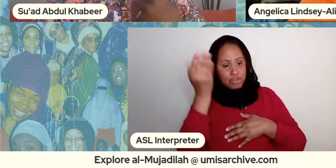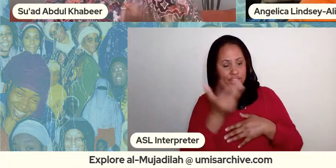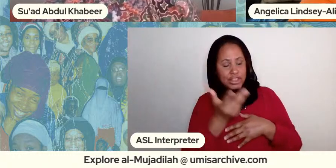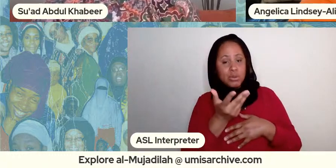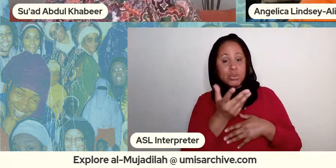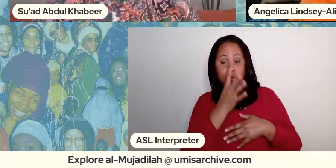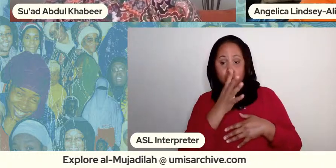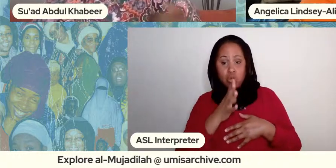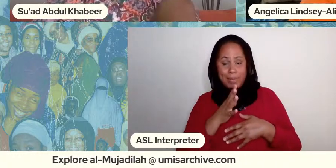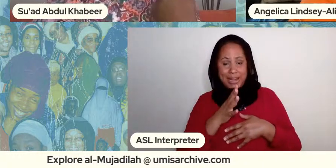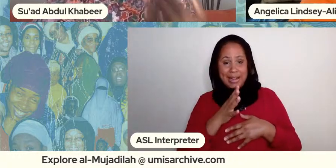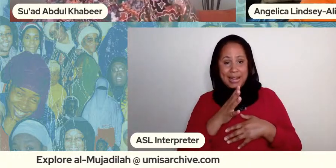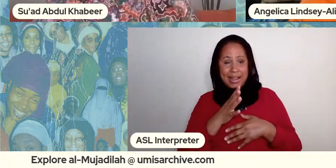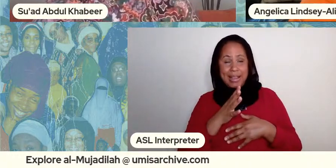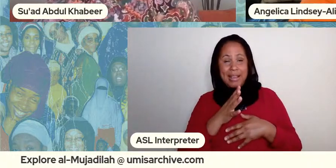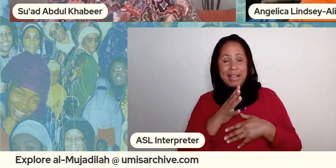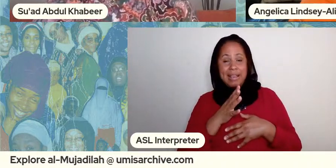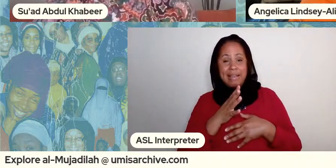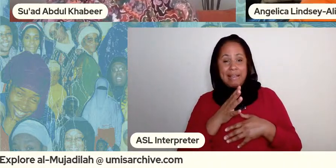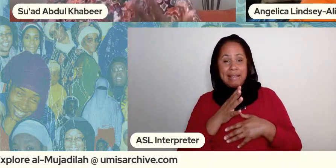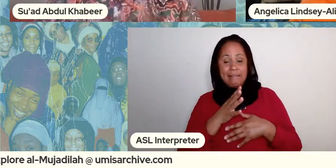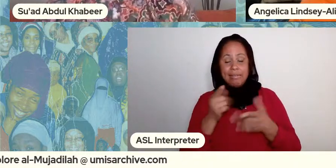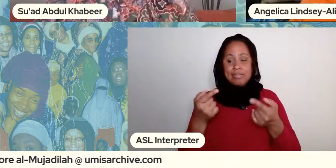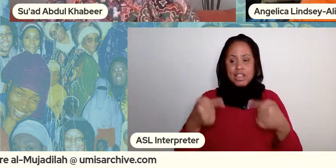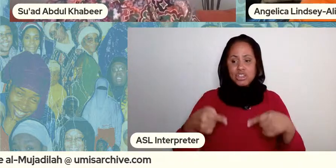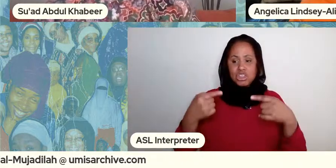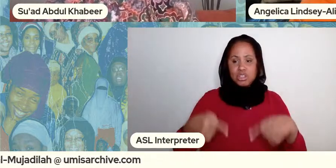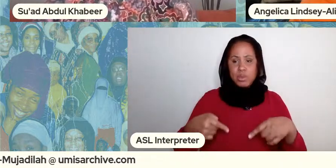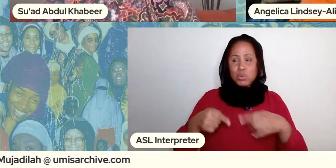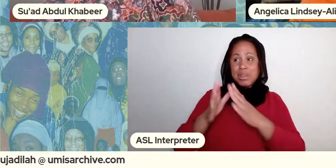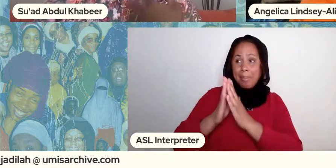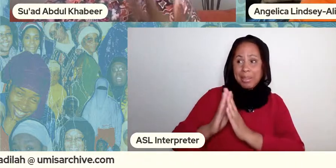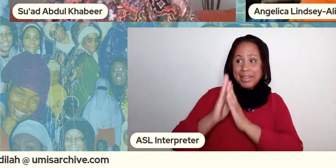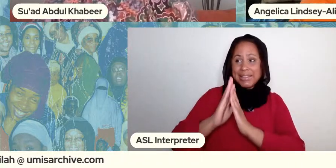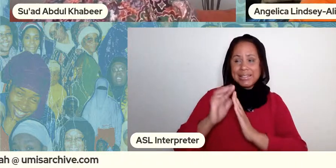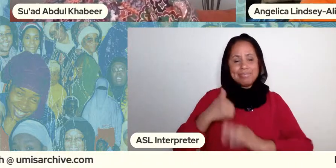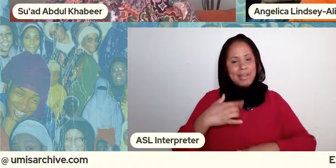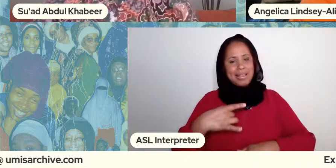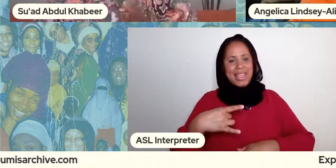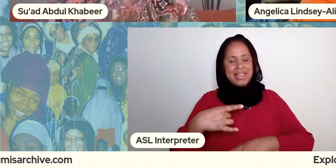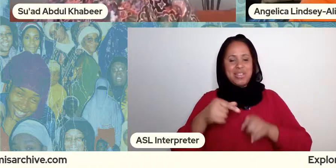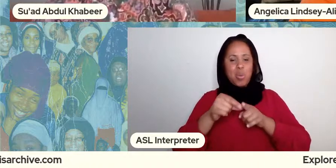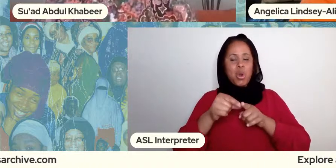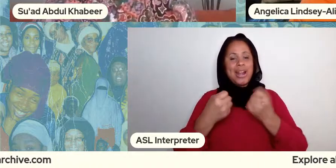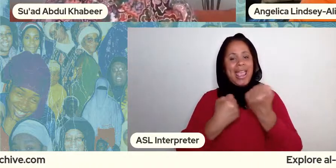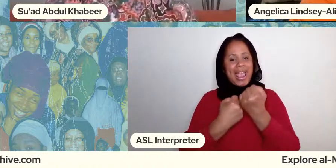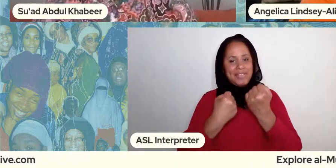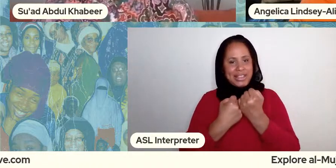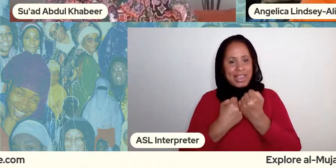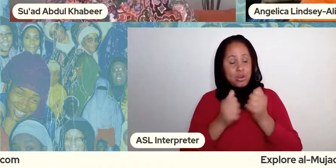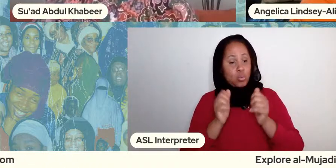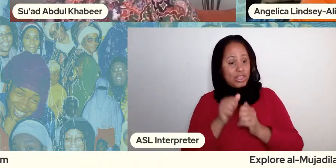disputes pleads i like the word advocate um with you with regard to her husband right